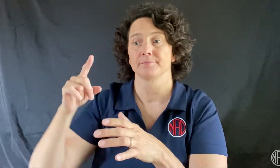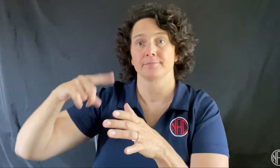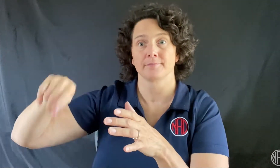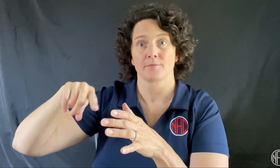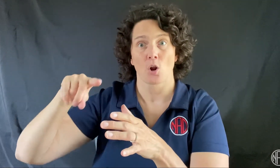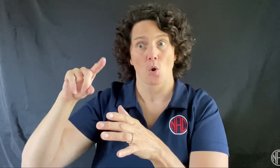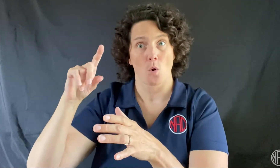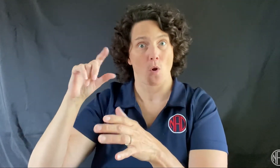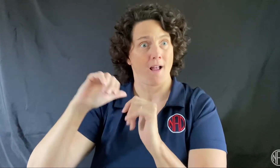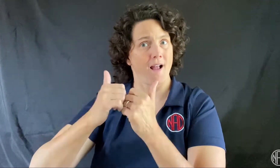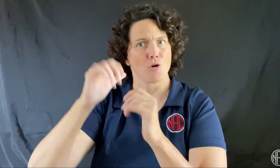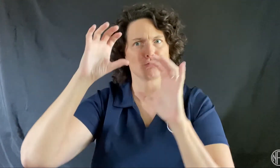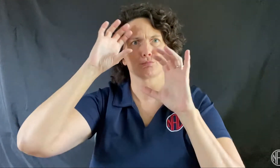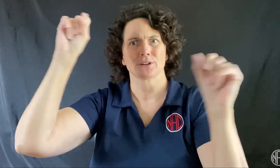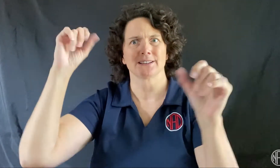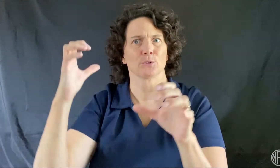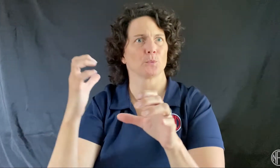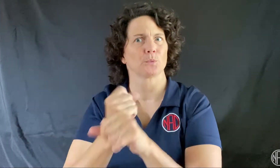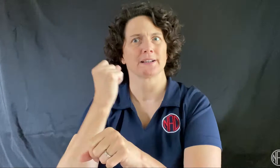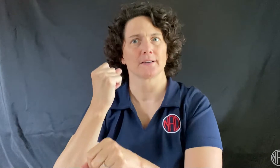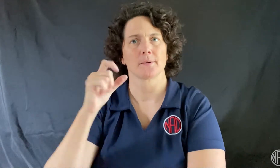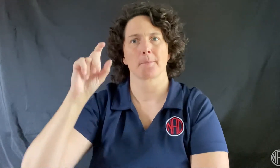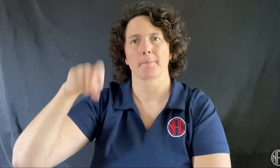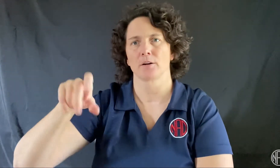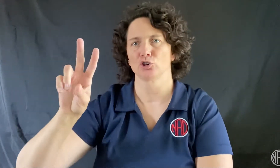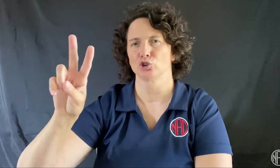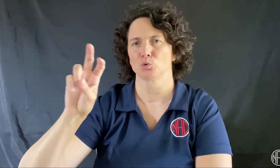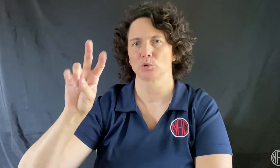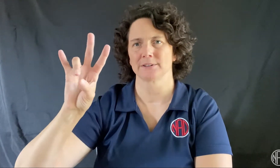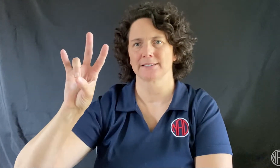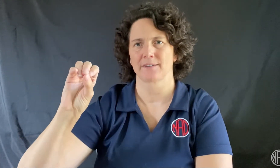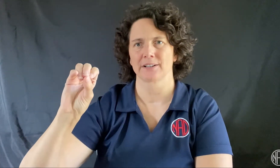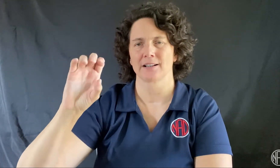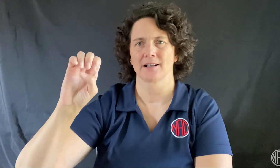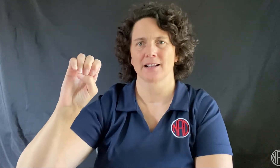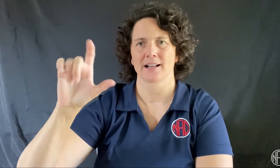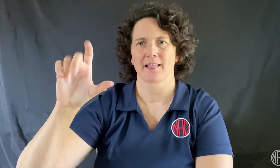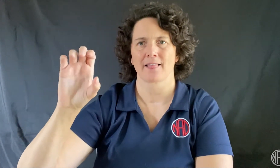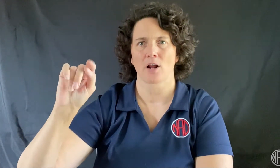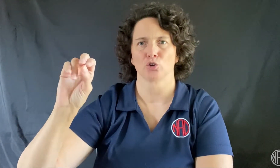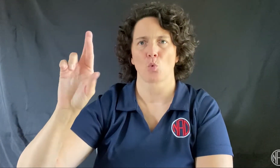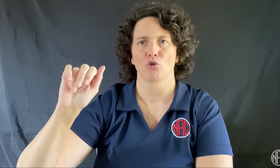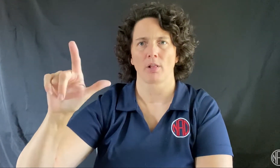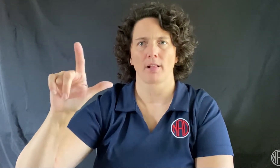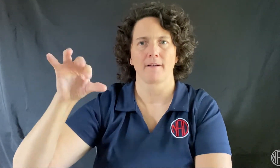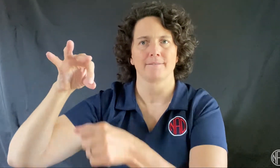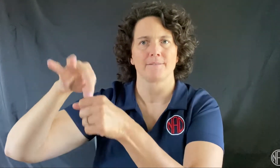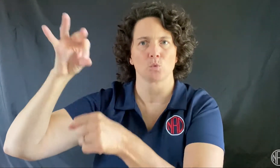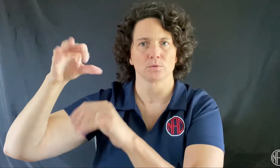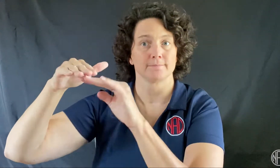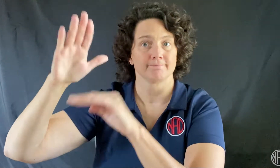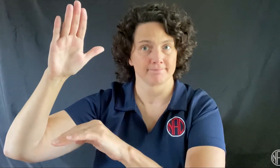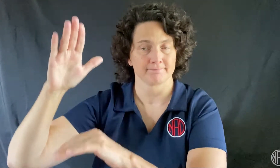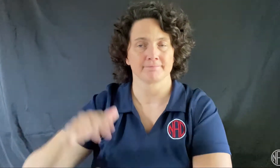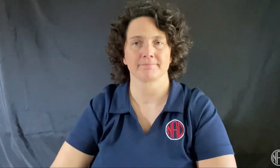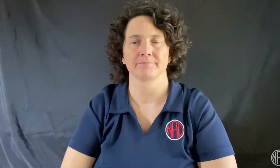And how does the President win? The President wins with more than 270 electoral votes.